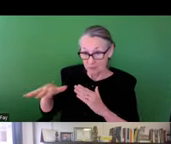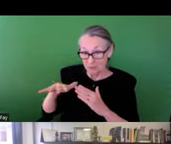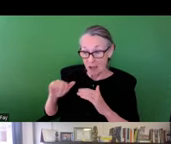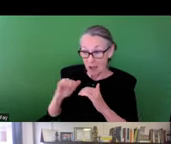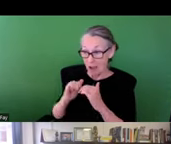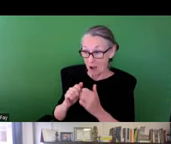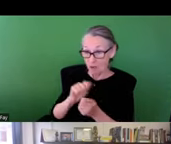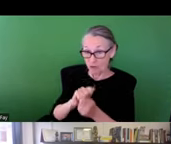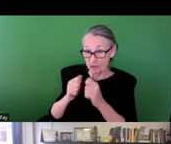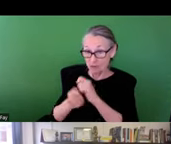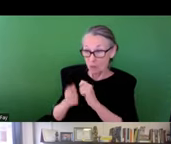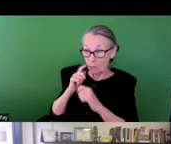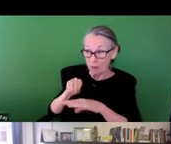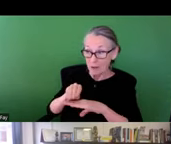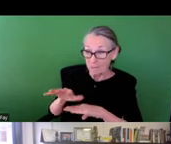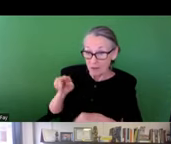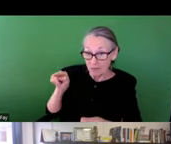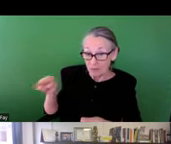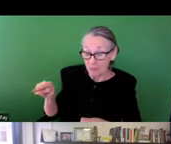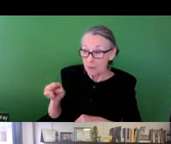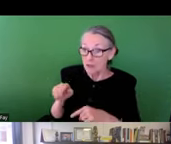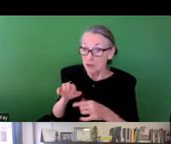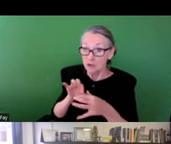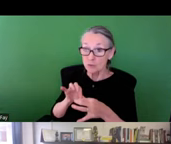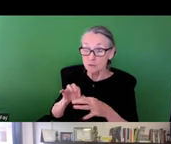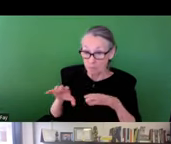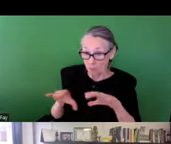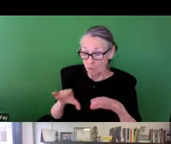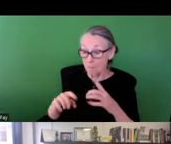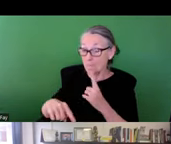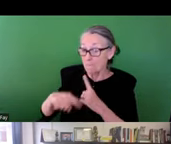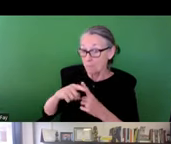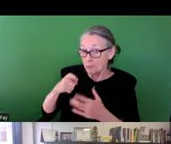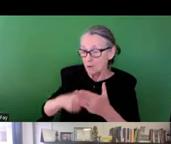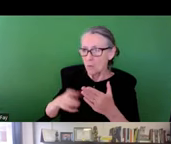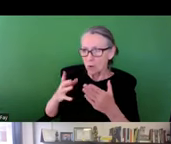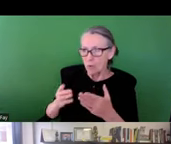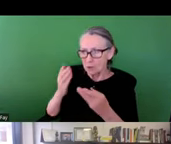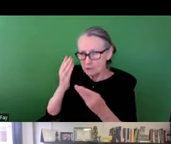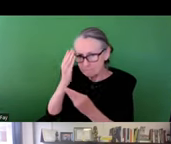tools because conversations that we don't have with communities and sort of how well these transformations and pack them in terms